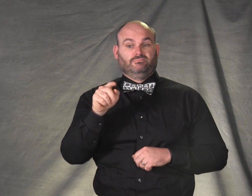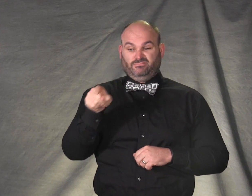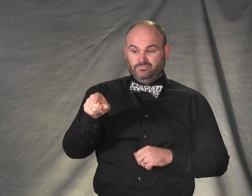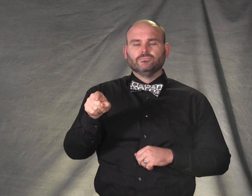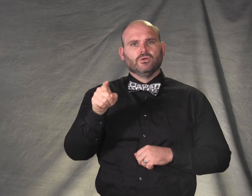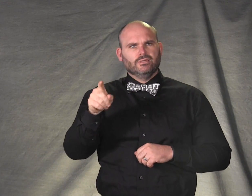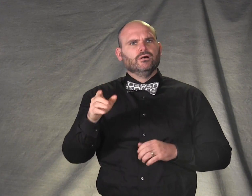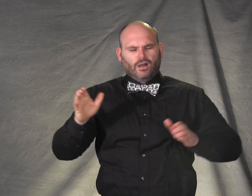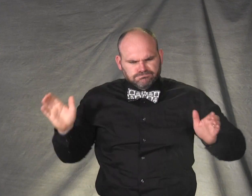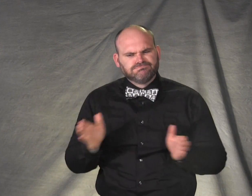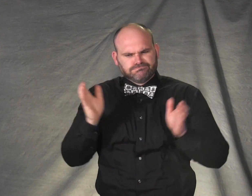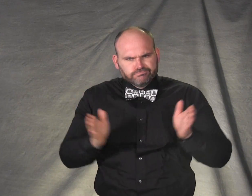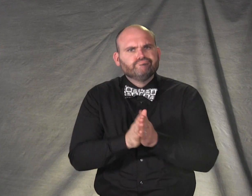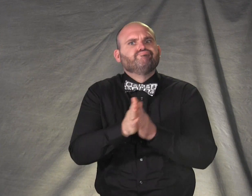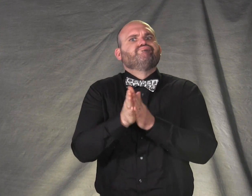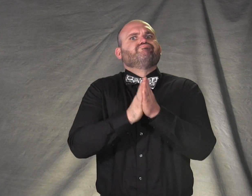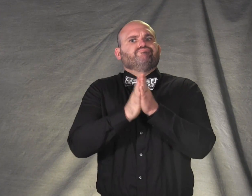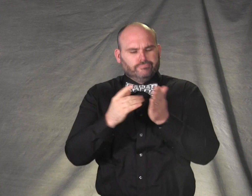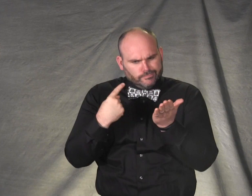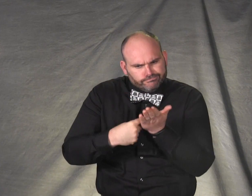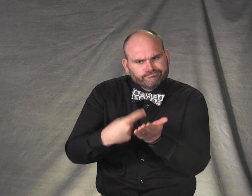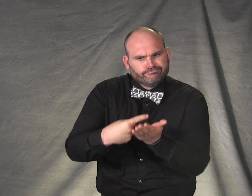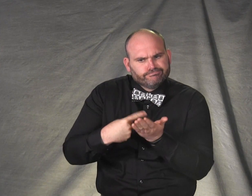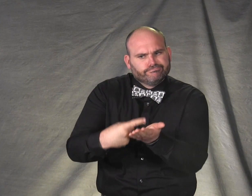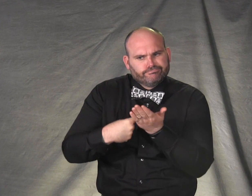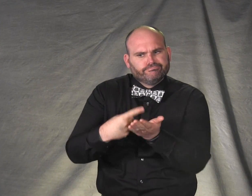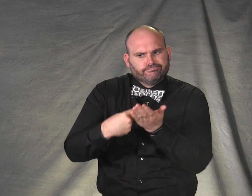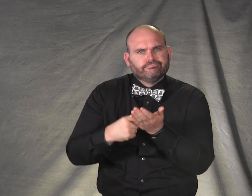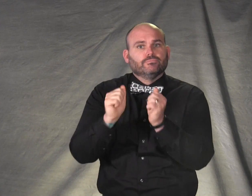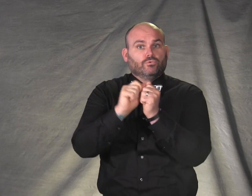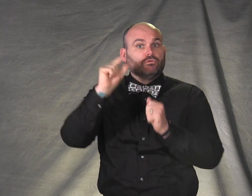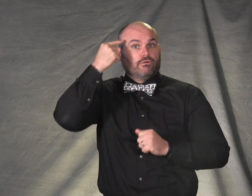and Hard of Hearing Minnesotans Employment Task Force,